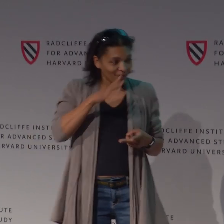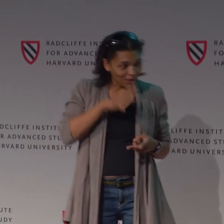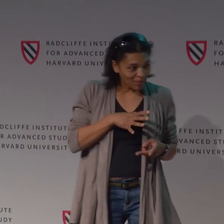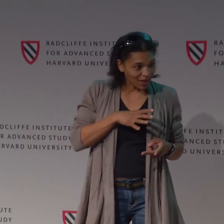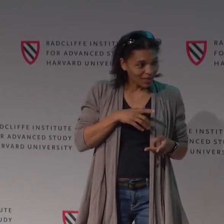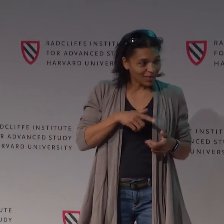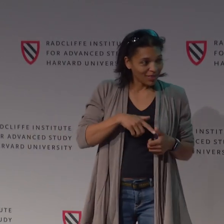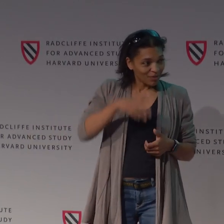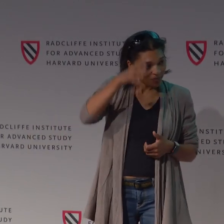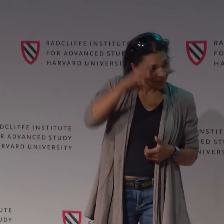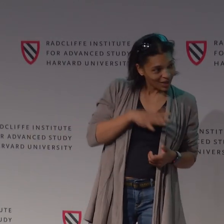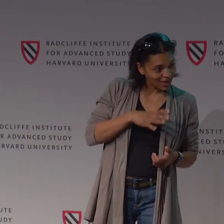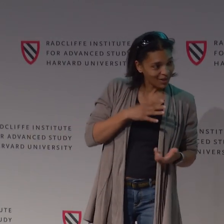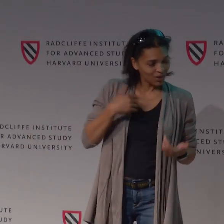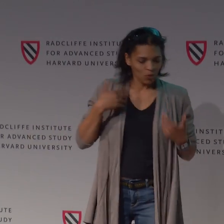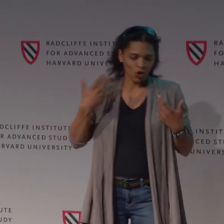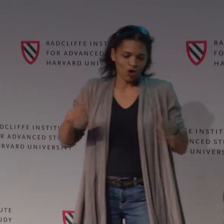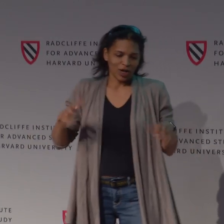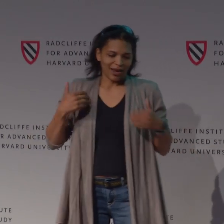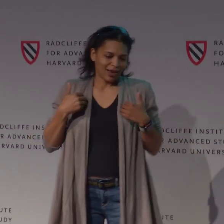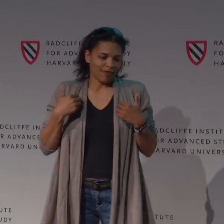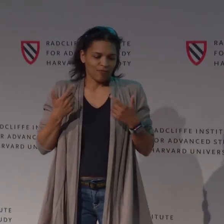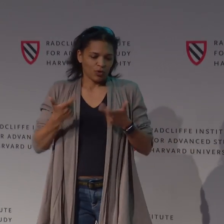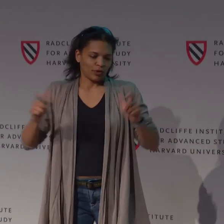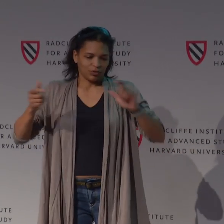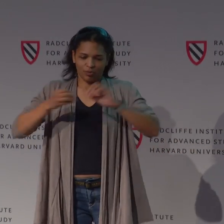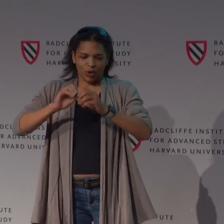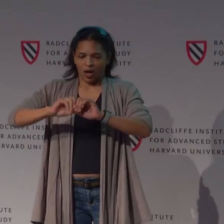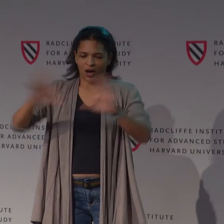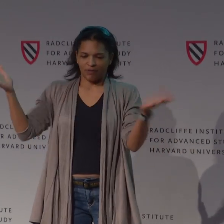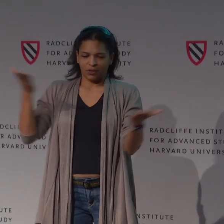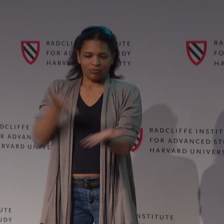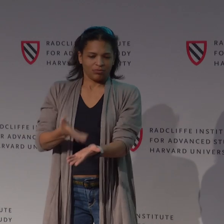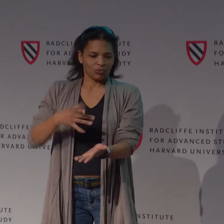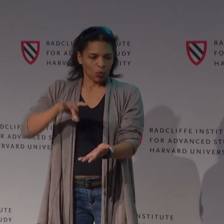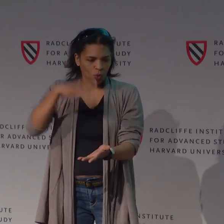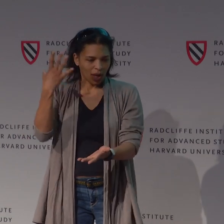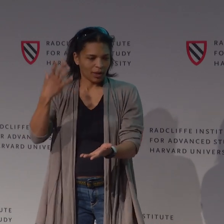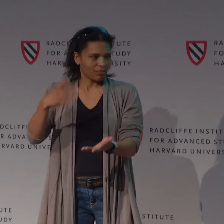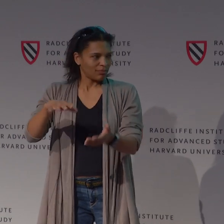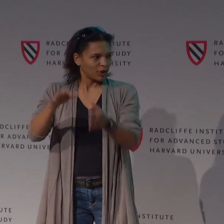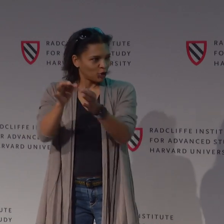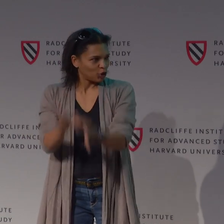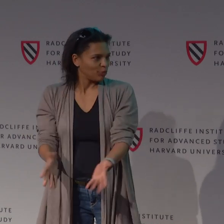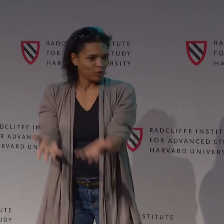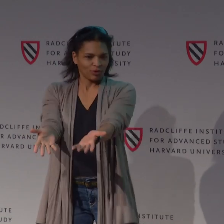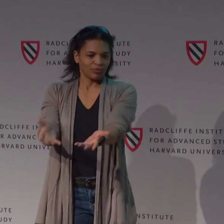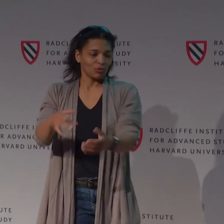So an event where you have, as an example, Martin Luther King. There is an event with MLK Day.